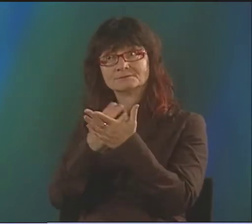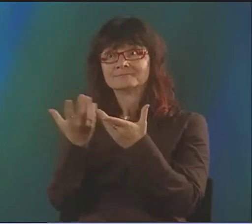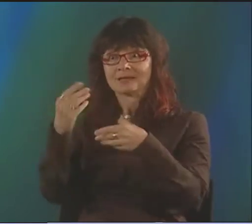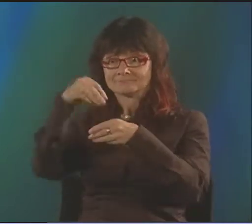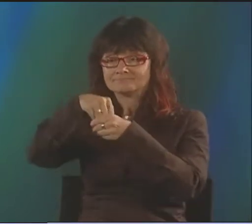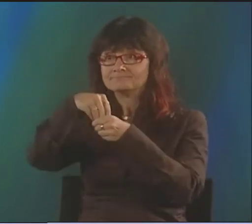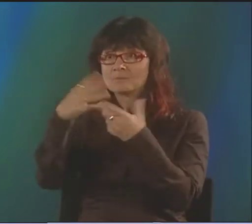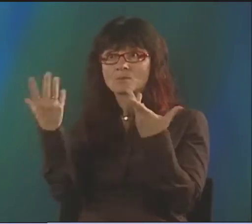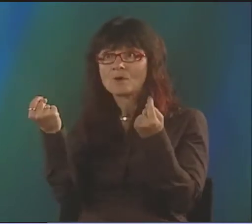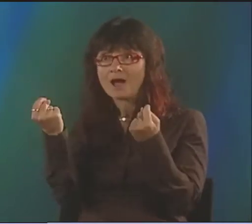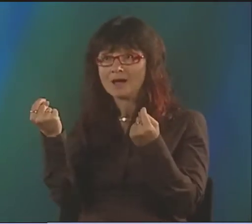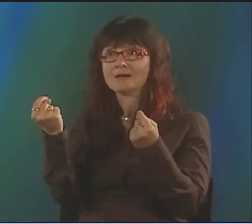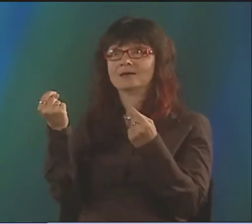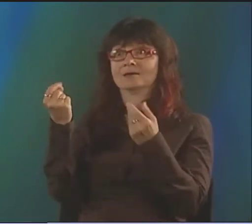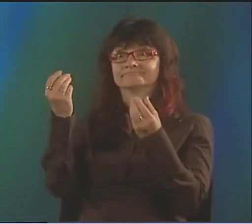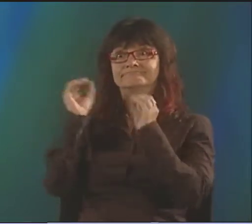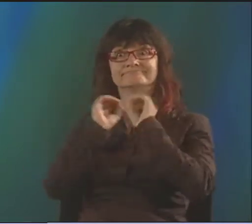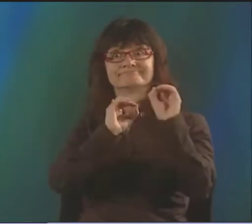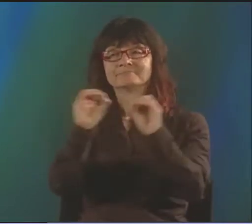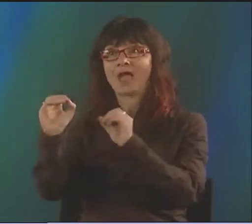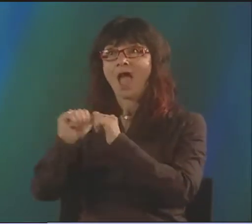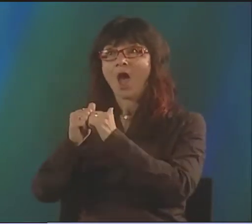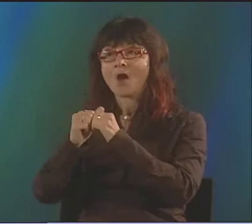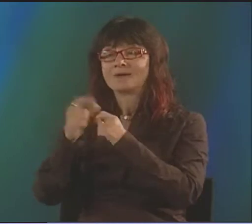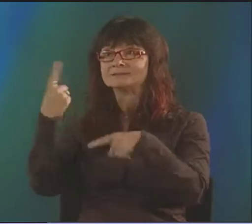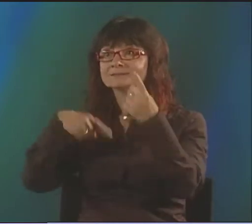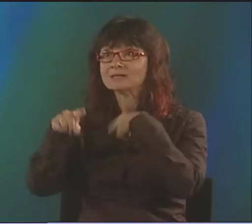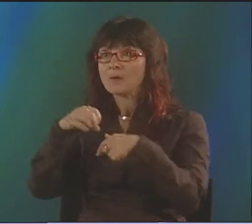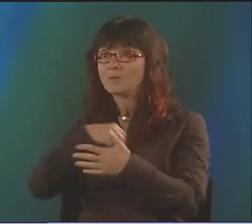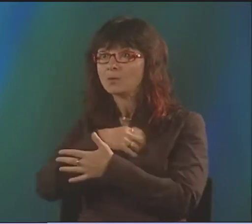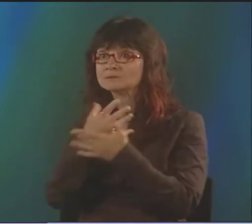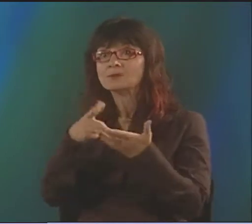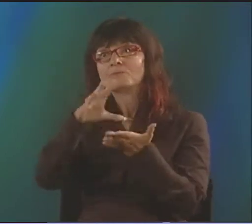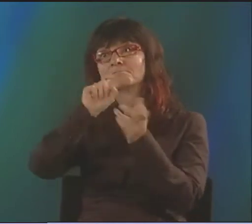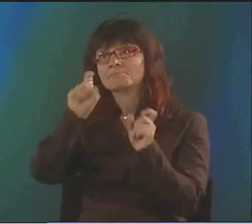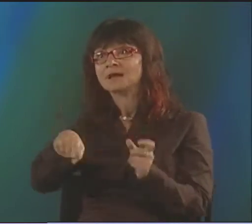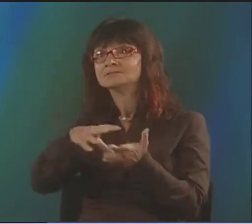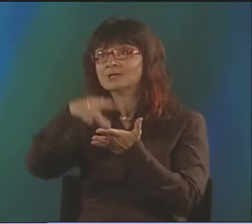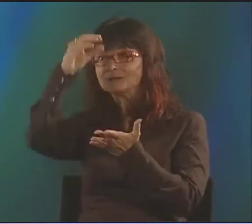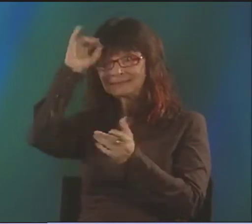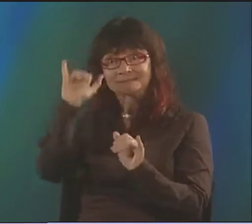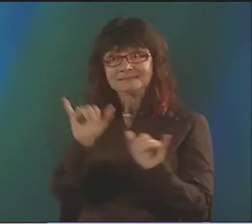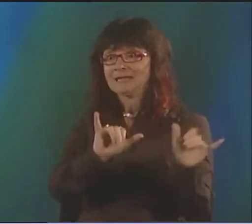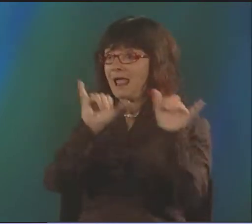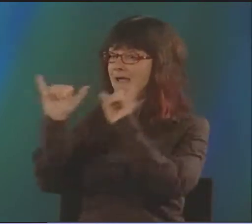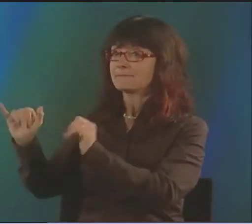AND POETRY. THE CURRICULUM EMBEDS POETRY WITHIN IT.